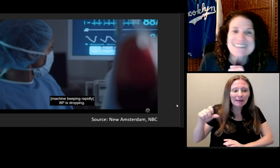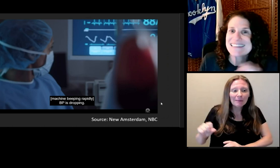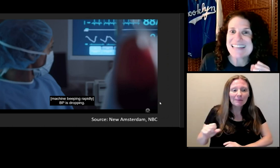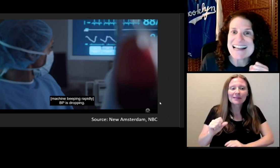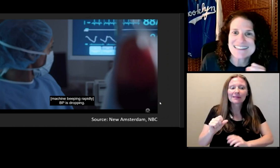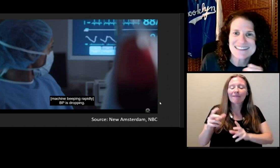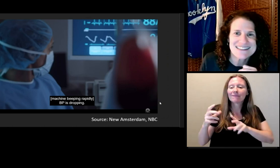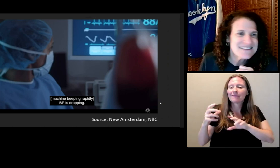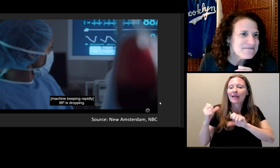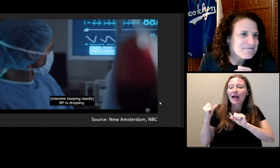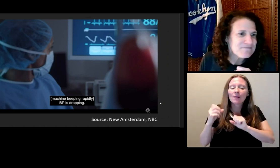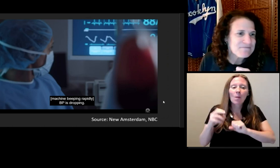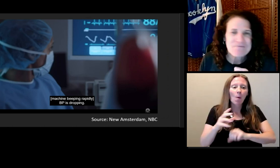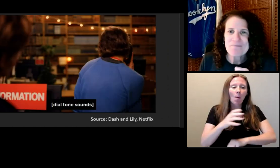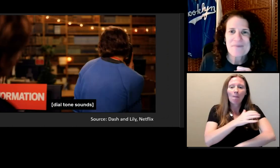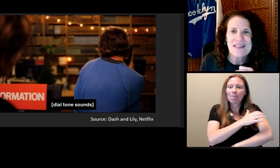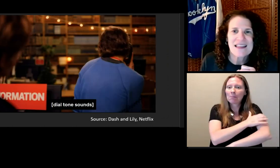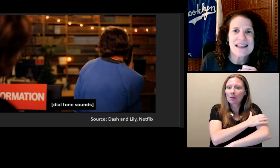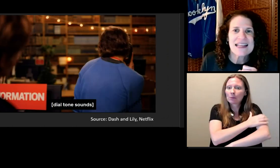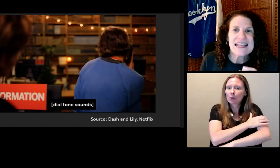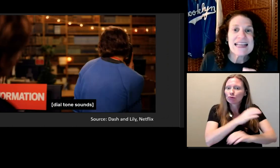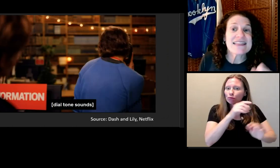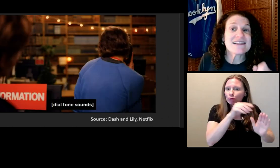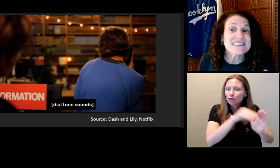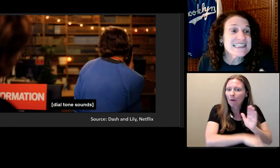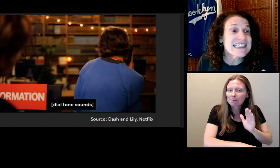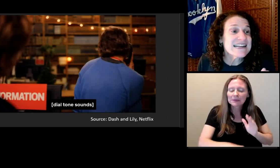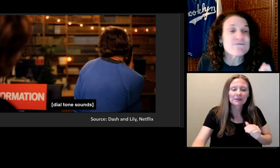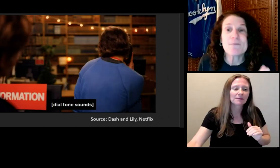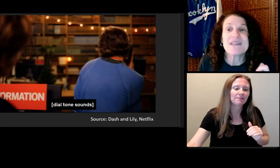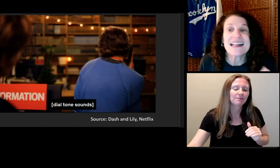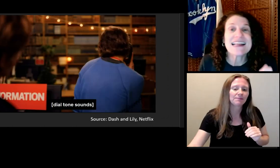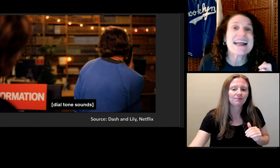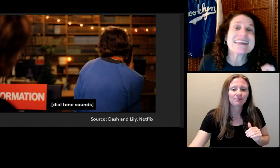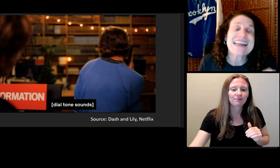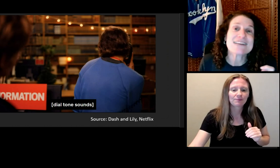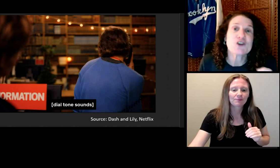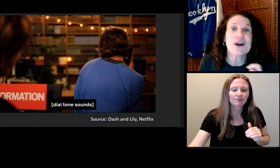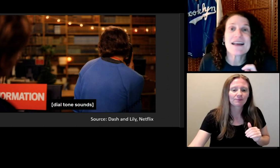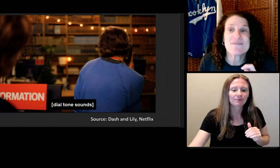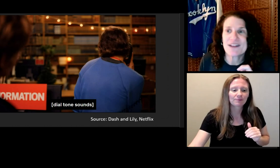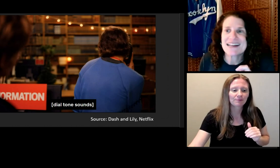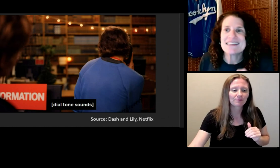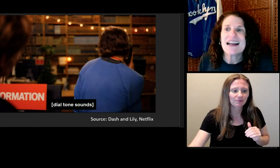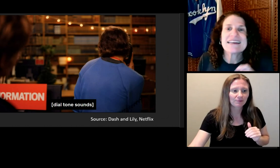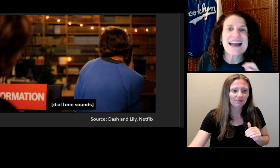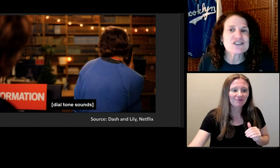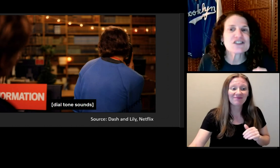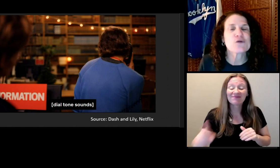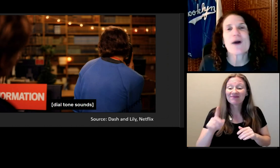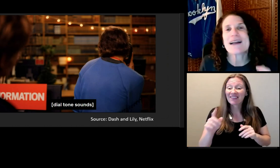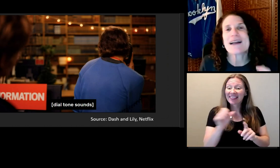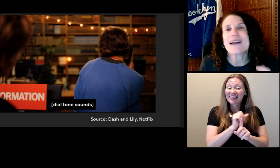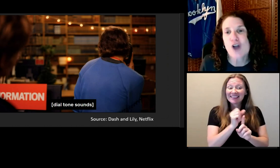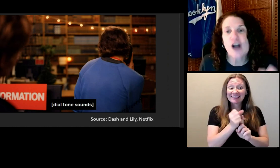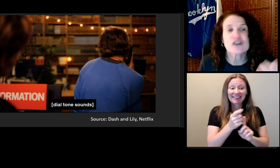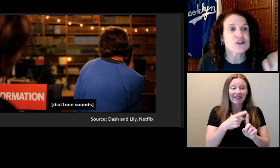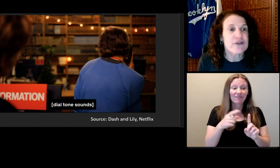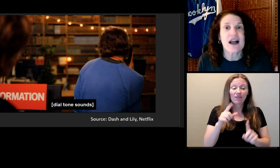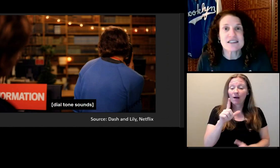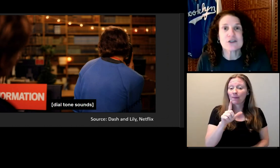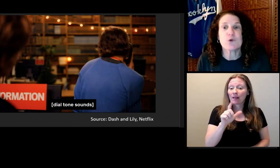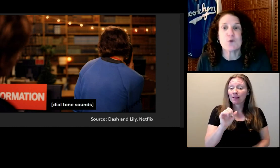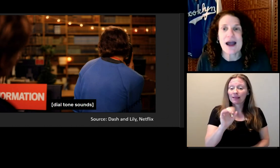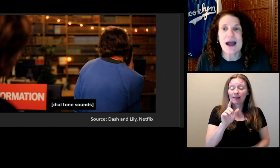And this scene from Lily and Dash on Netflix, Dash is trying to talk to the customer rep.